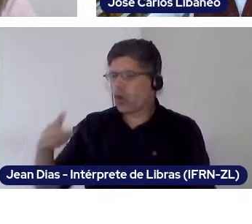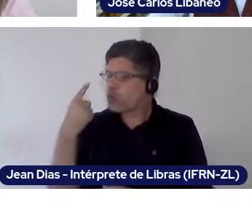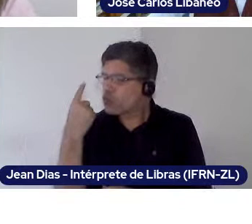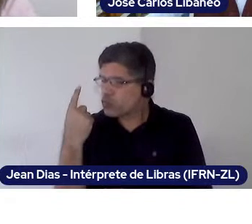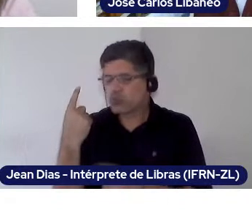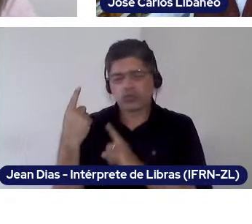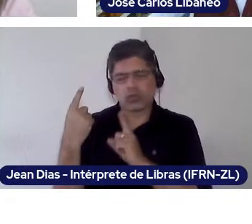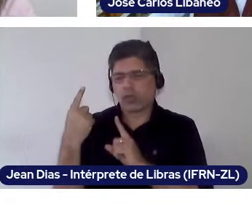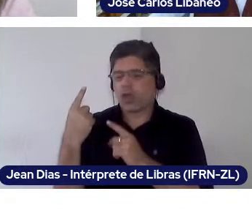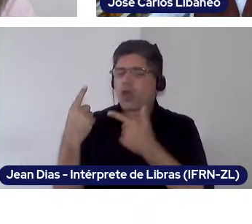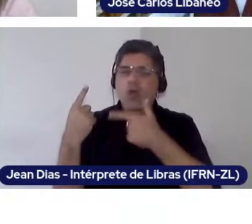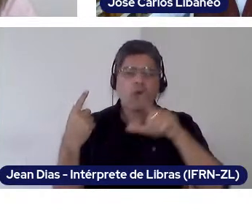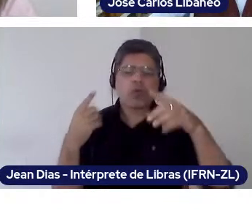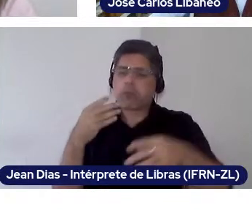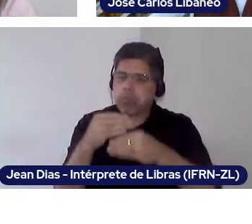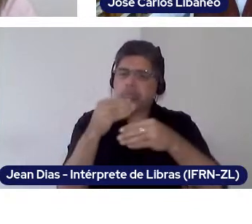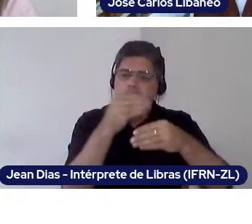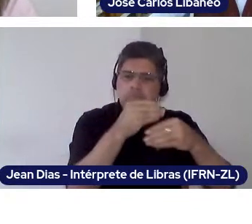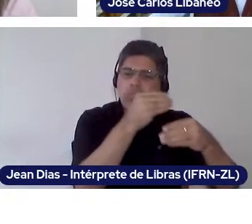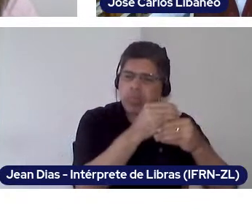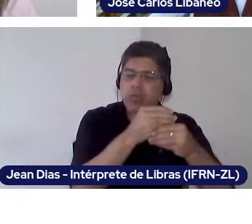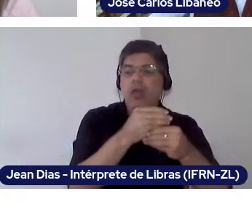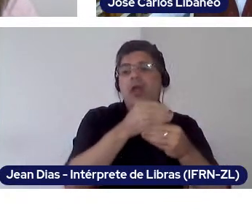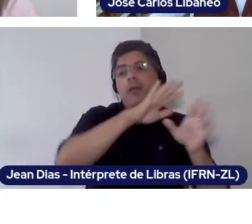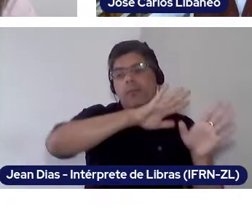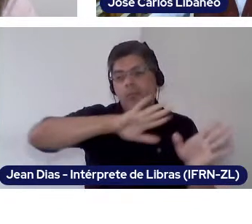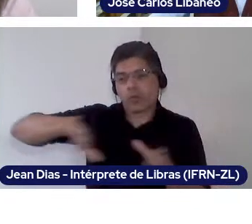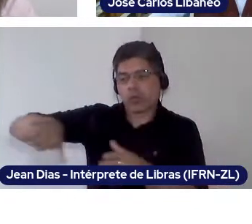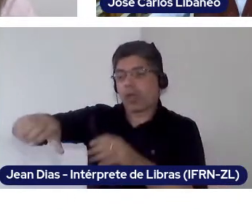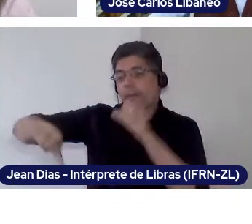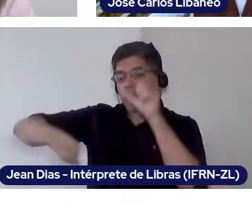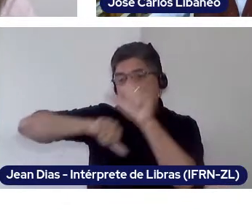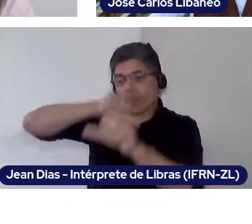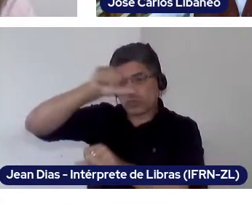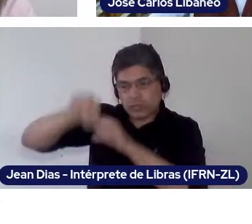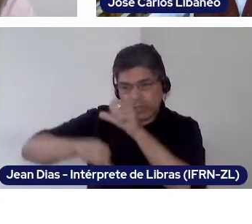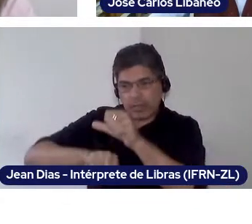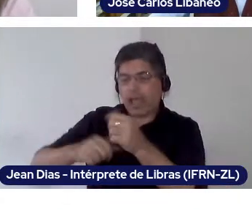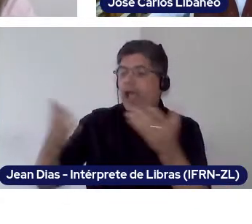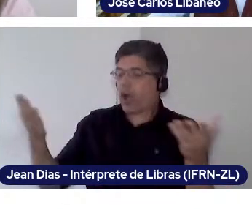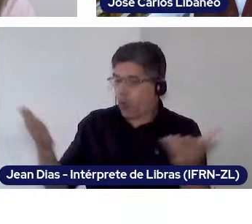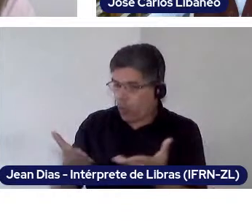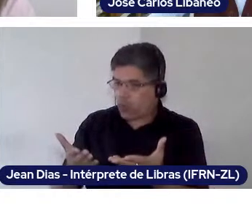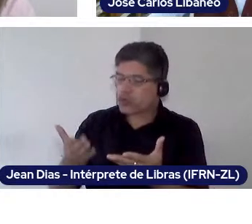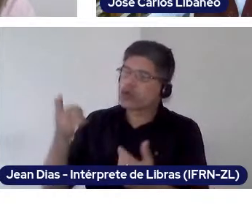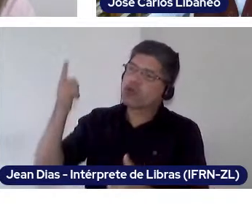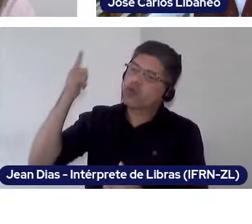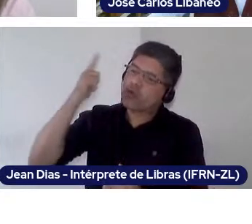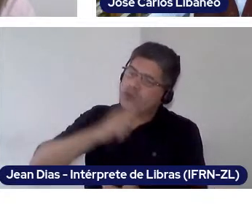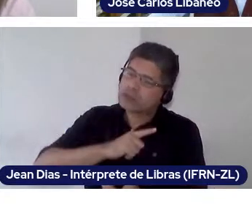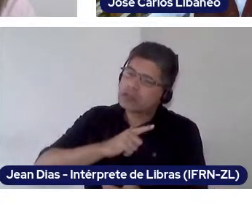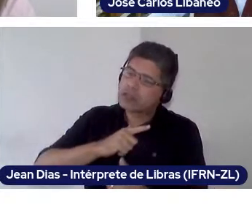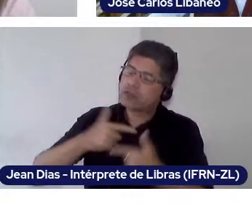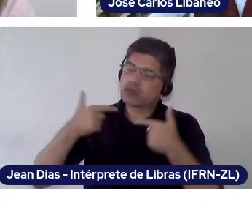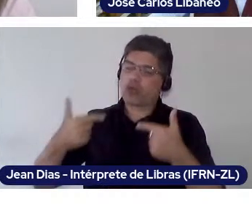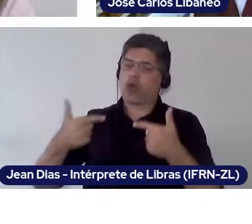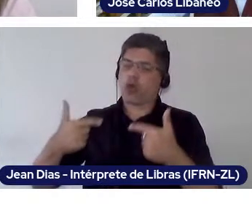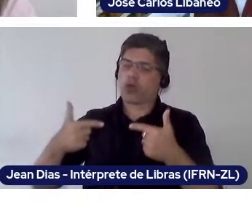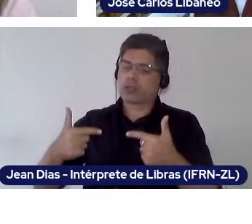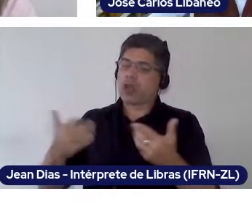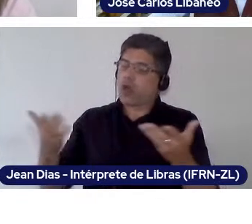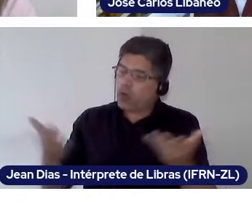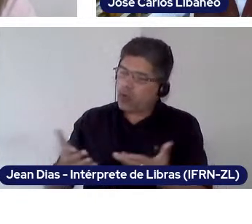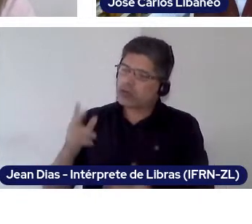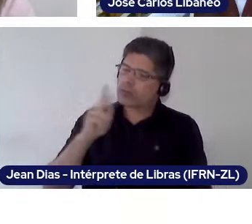Something which, today, I am lucky enough to have guaranteed this very possibility, to be solely dedicated to the teaching practice as my everyday activity - something I had always wanted